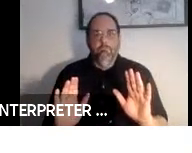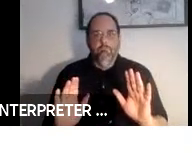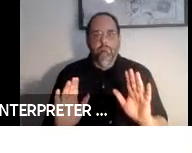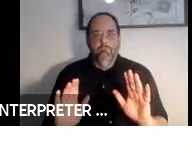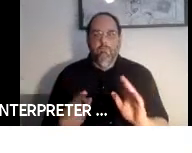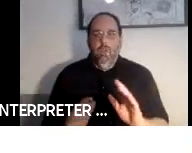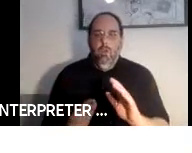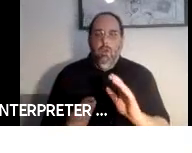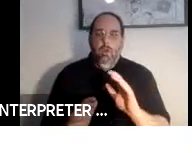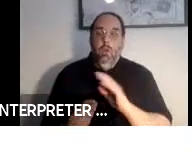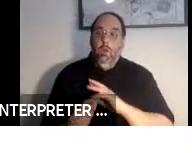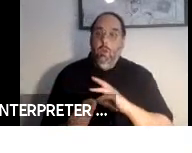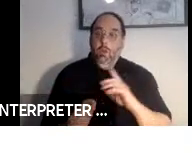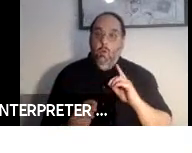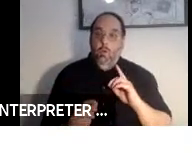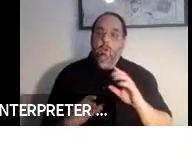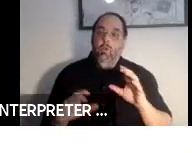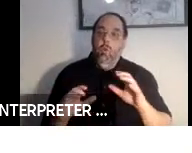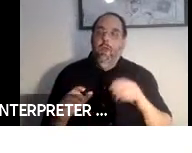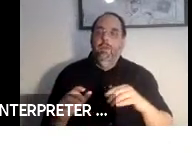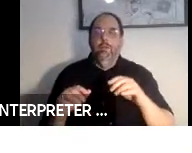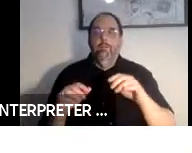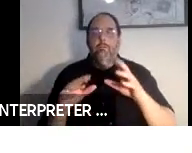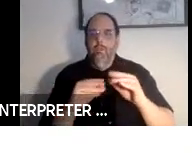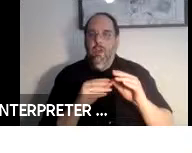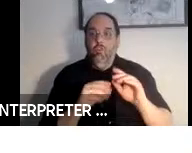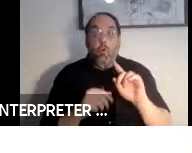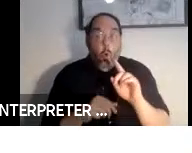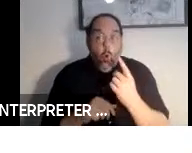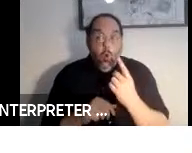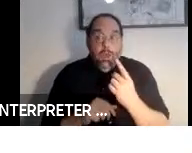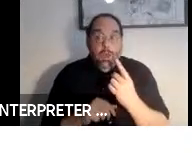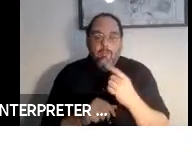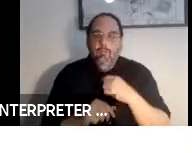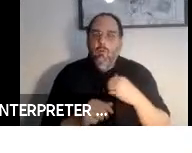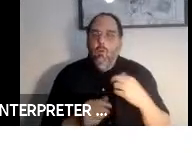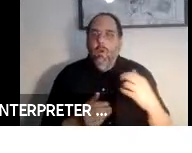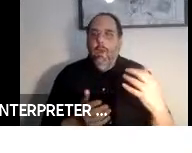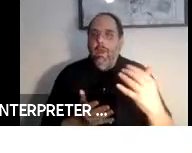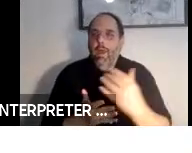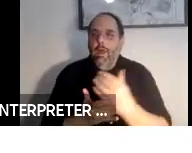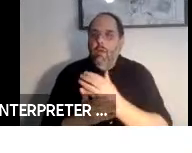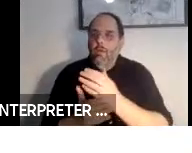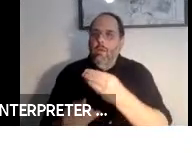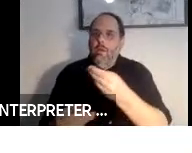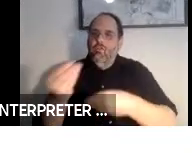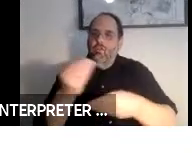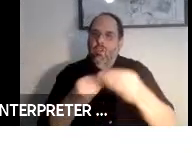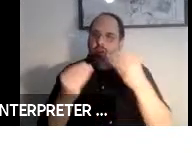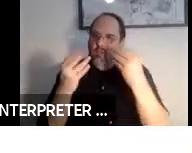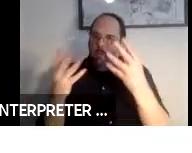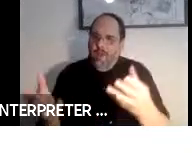The Board is conducting these sessions solely for the purpose of exchanging facts and information